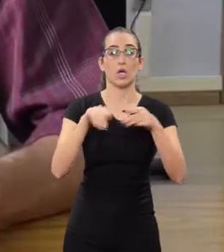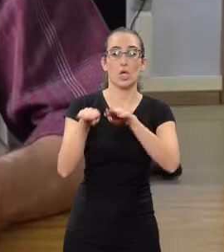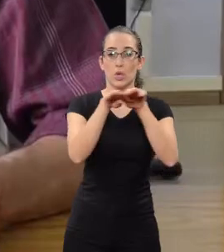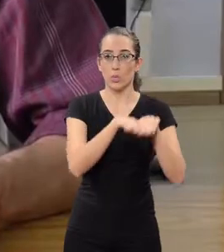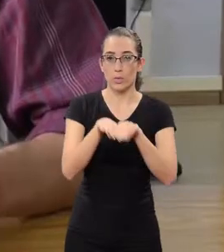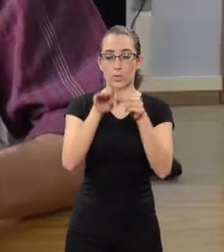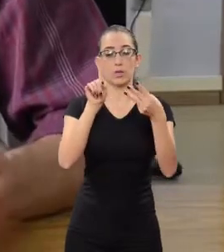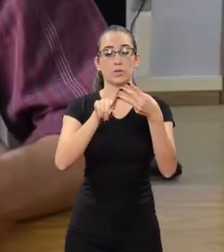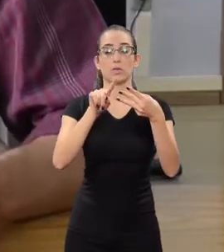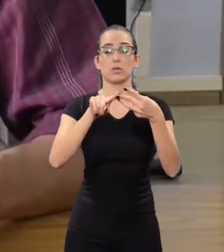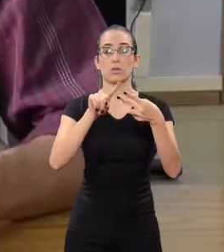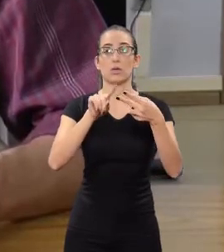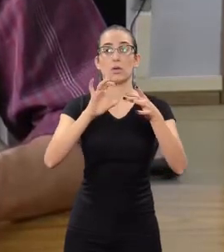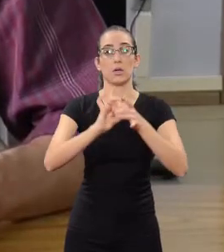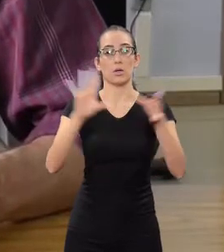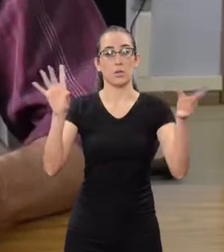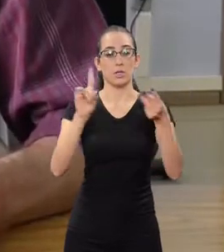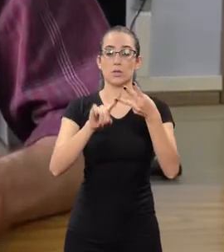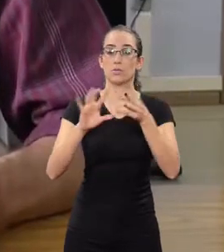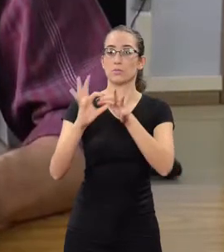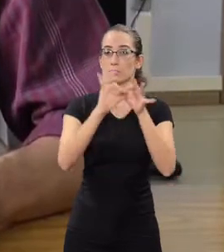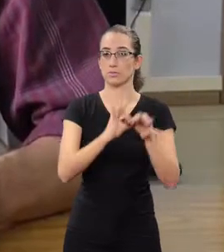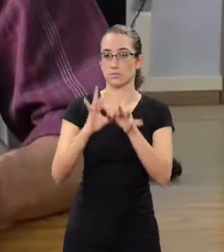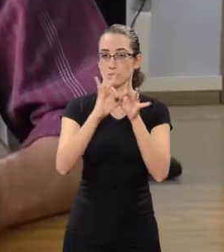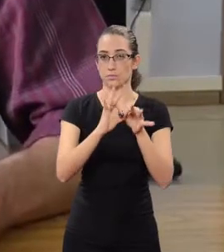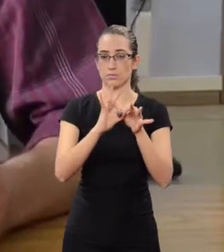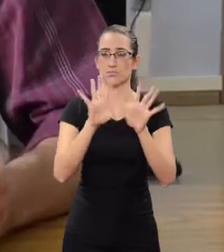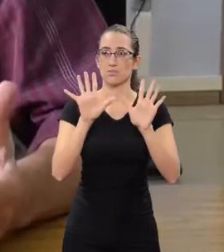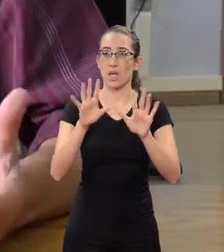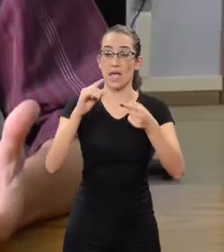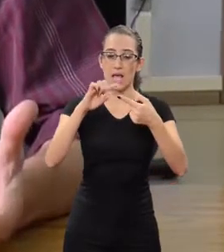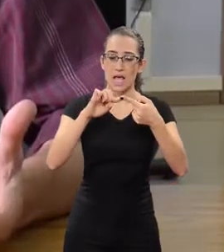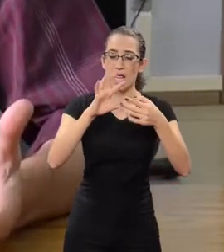freedom and fraternity. Being liberal